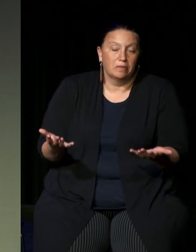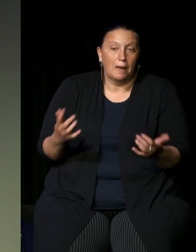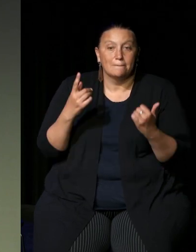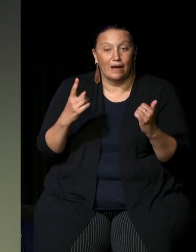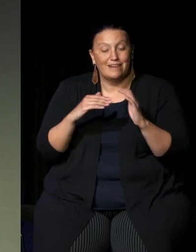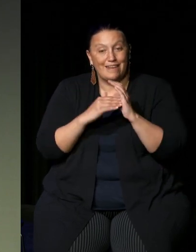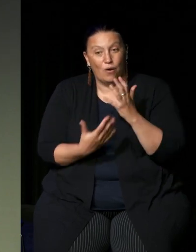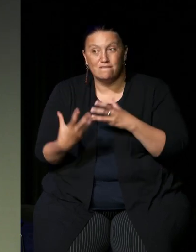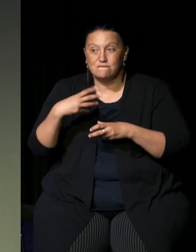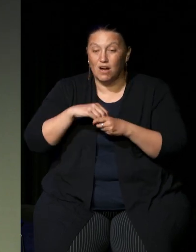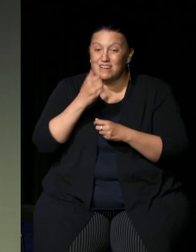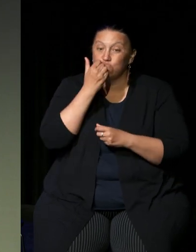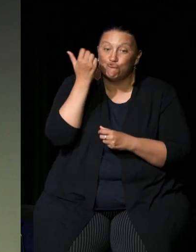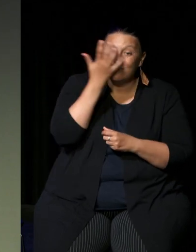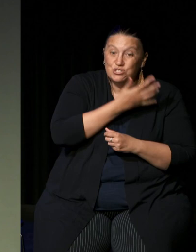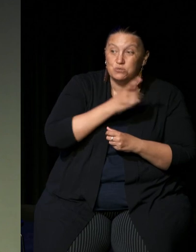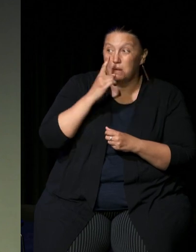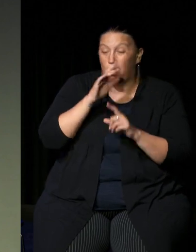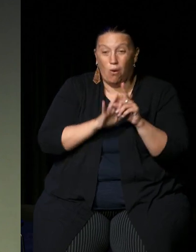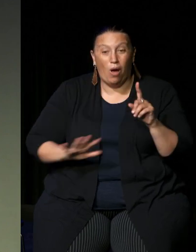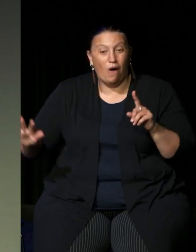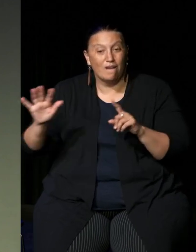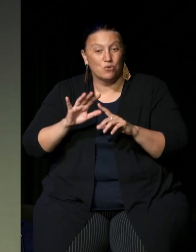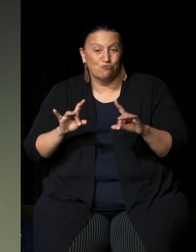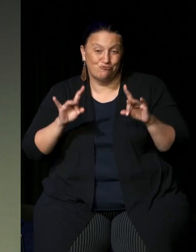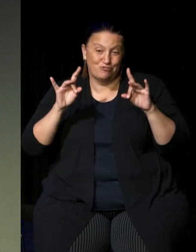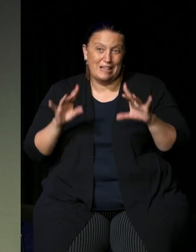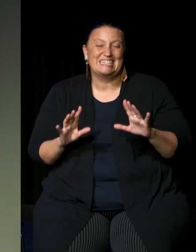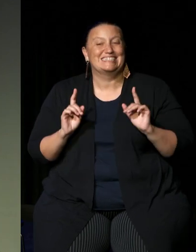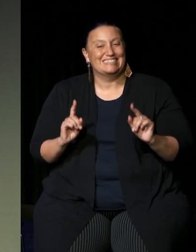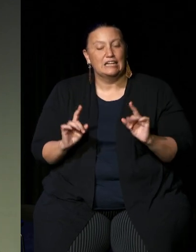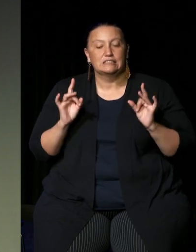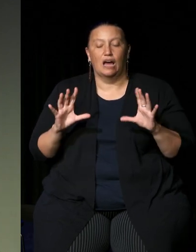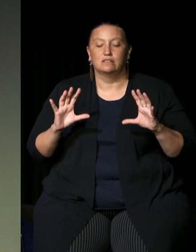Aboriginal people across Australia I think that's where the big change is coming